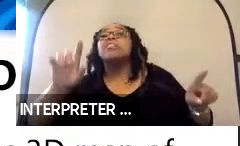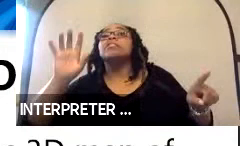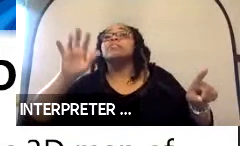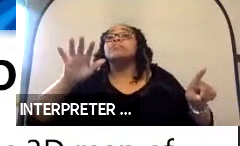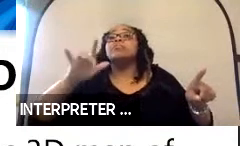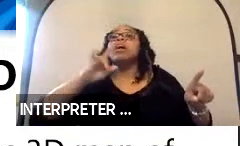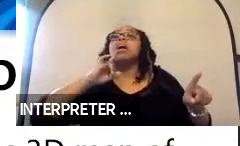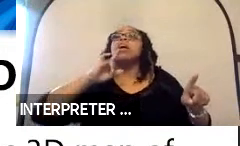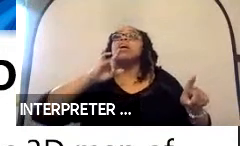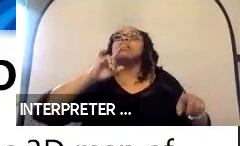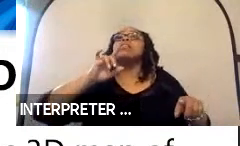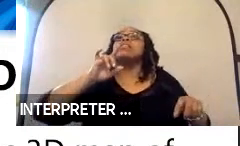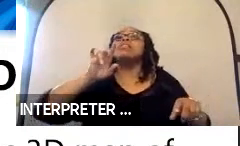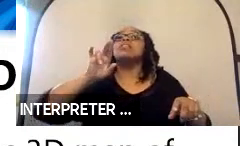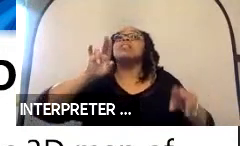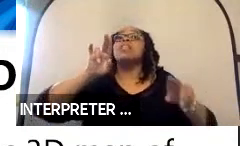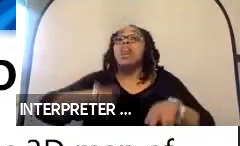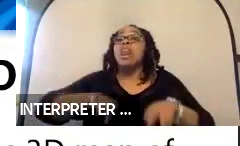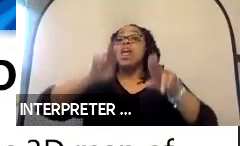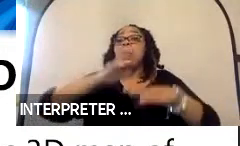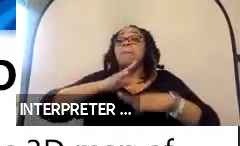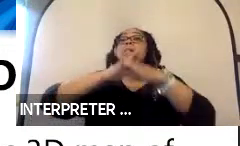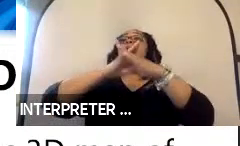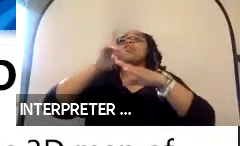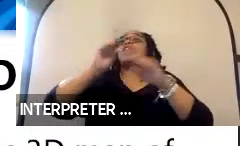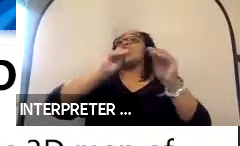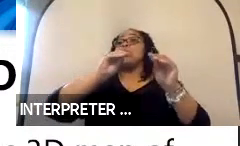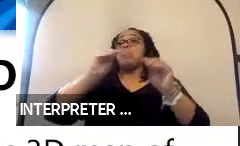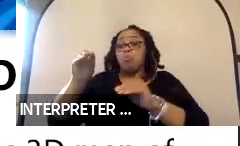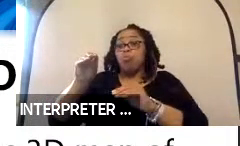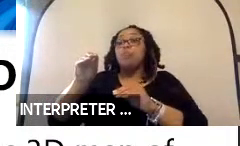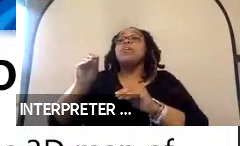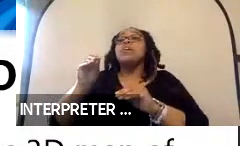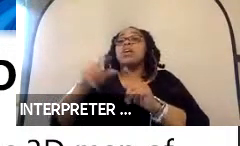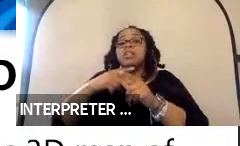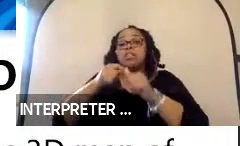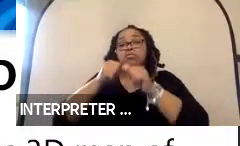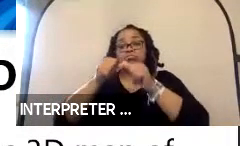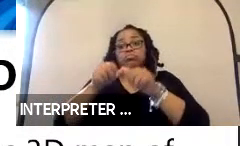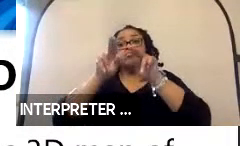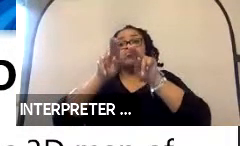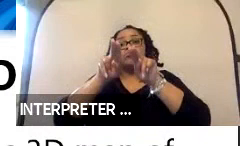blocked and that you need to move from the position, and then it will continue to lower.